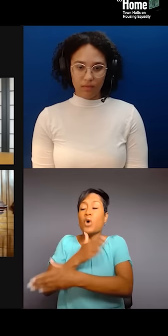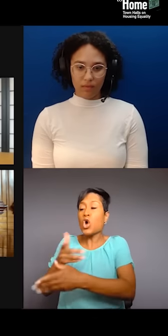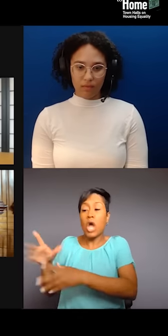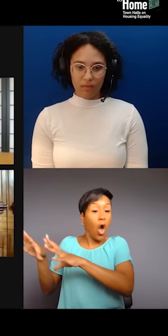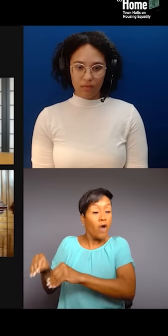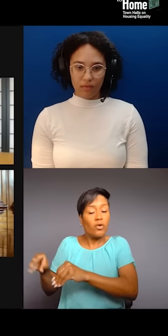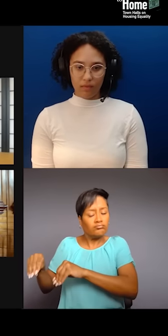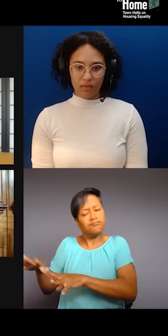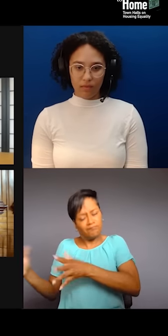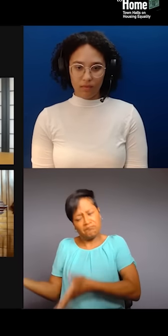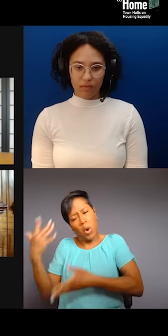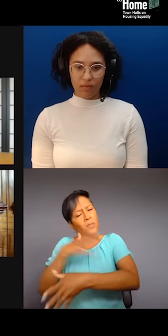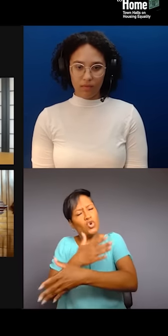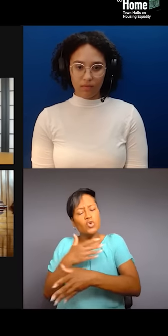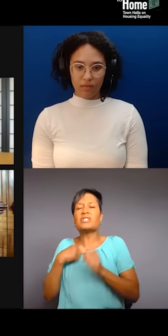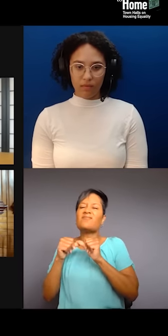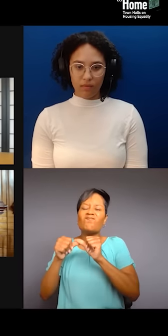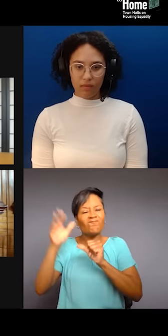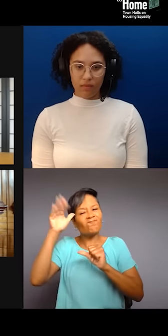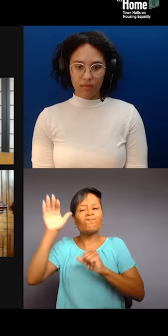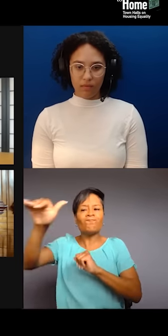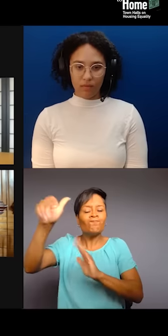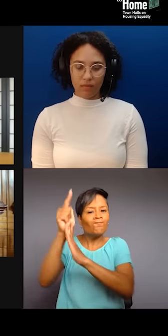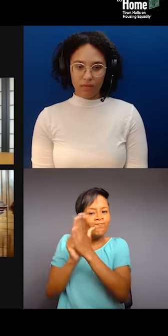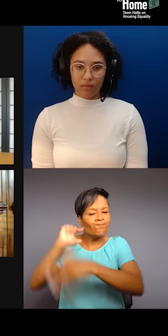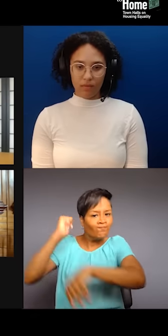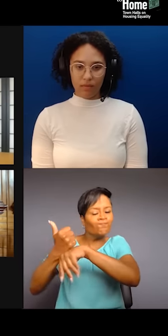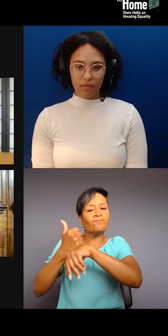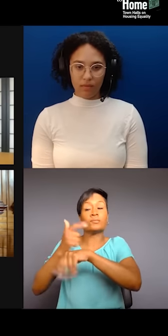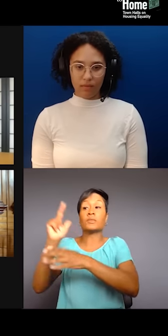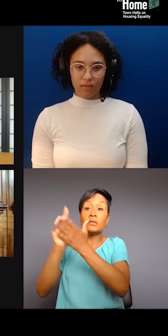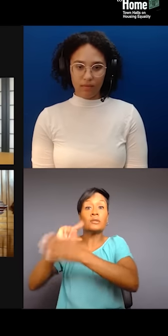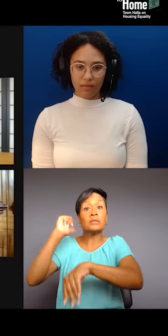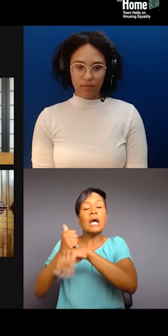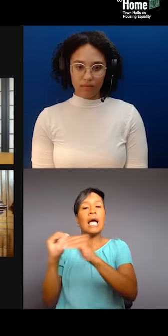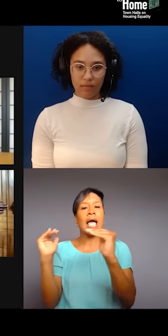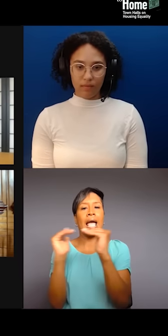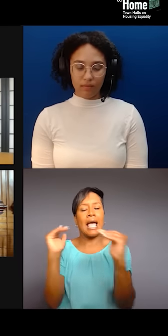for policy that addresses equity. Like, people can do all the feel good stuff,